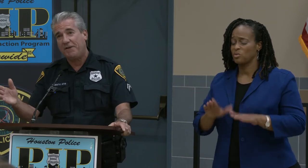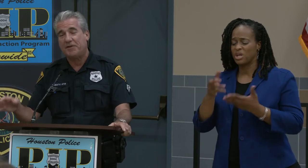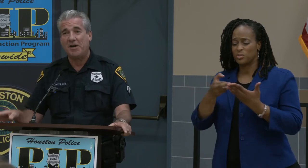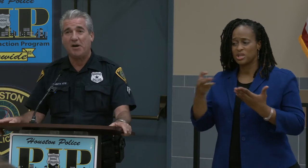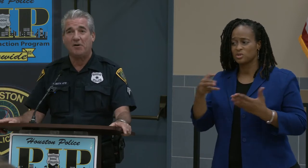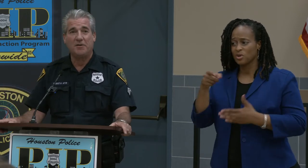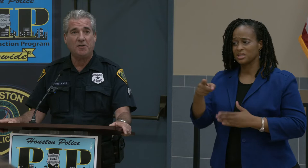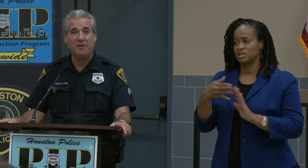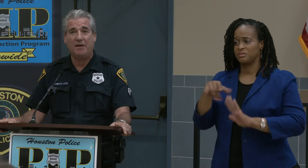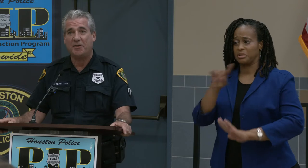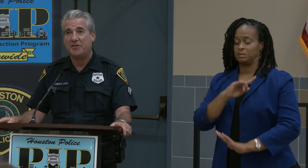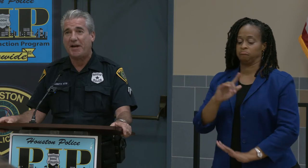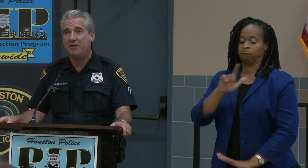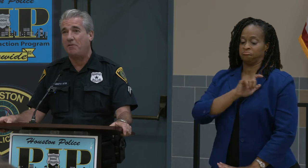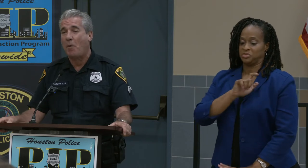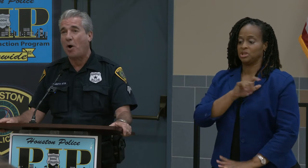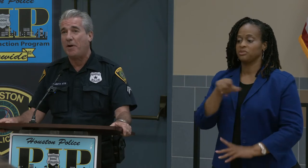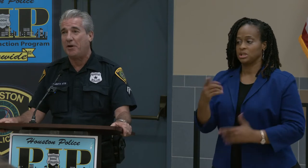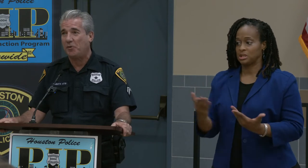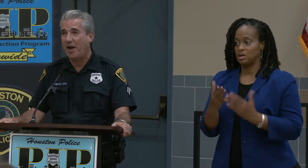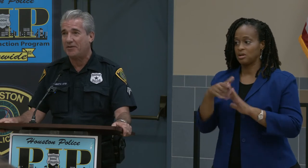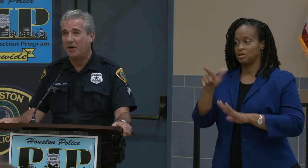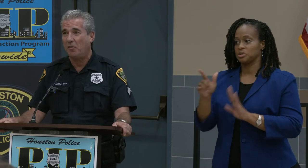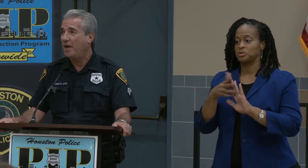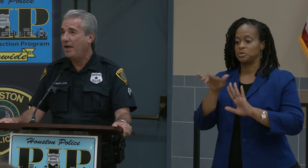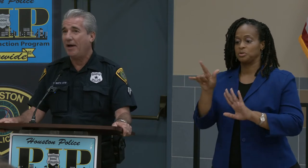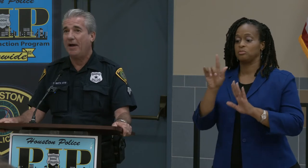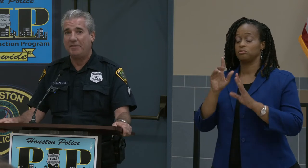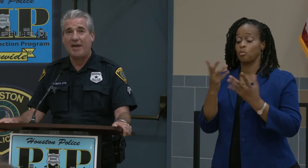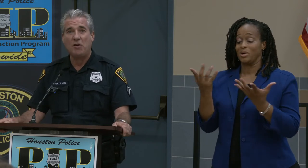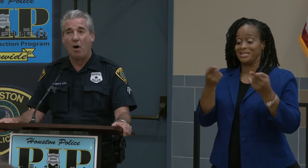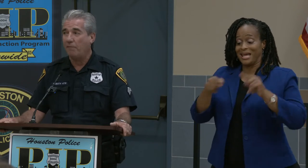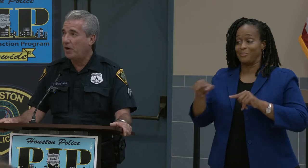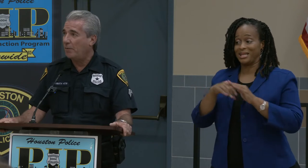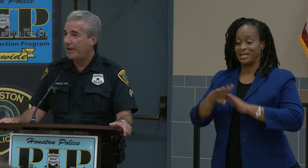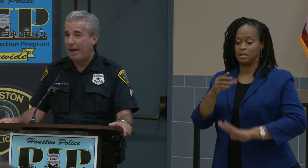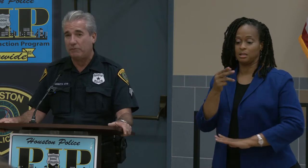is here to give a state of the department address. So thank you all for coming out.